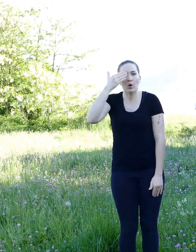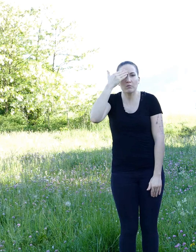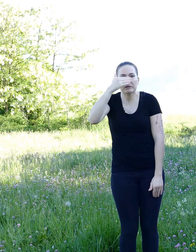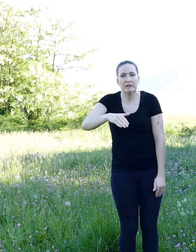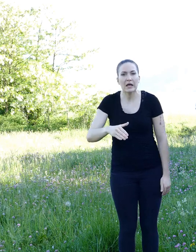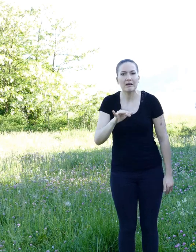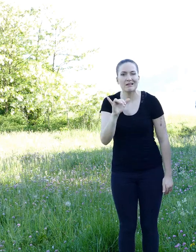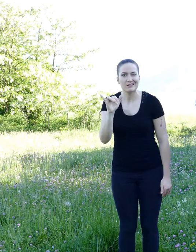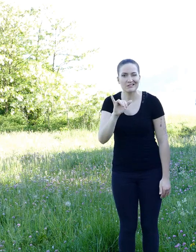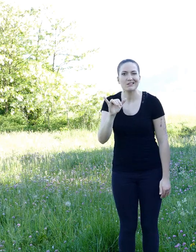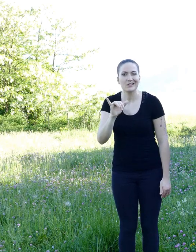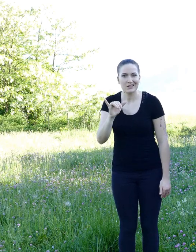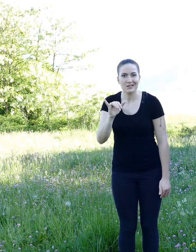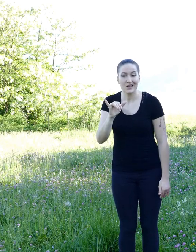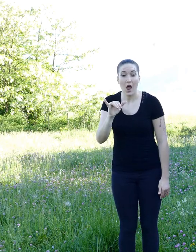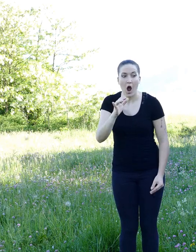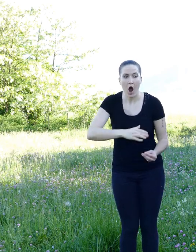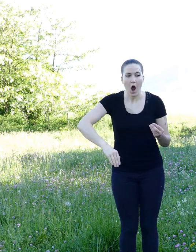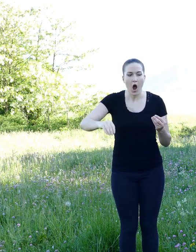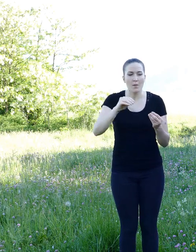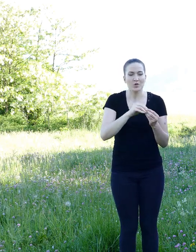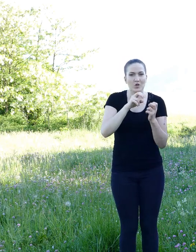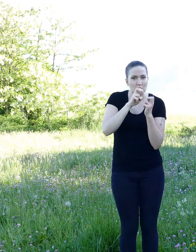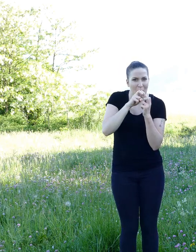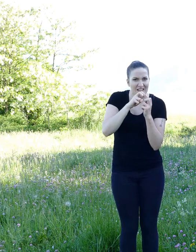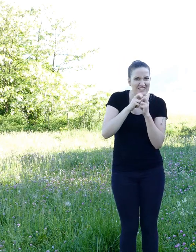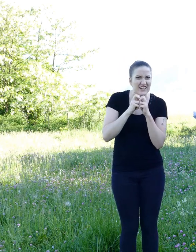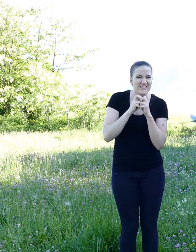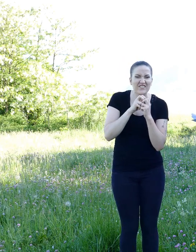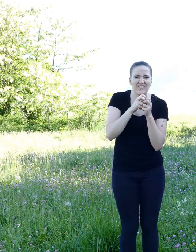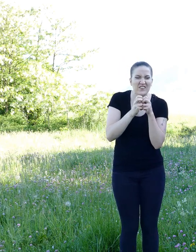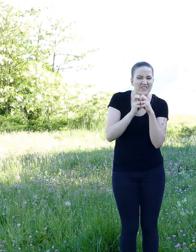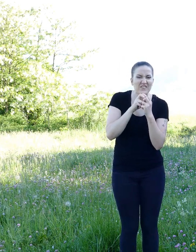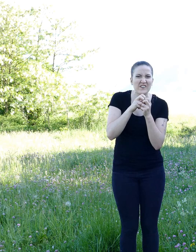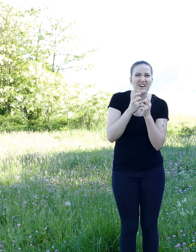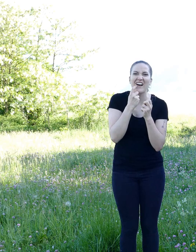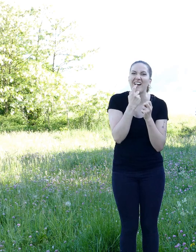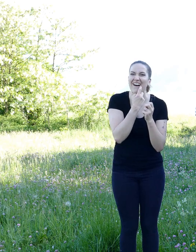the dental prints left on the nuts left little place for doubt.